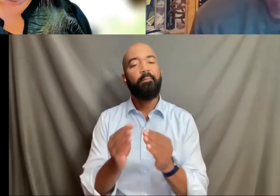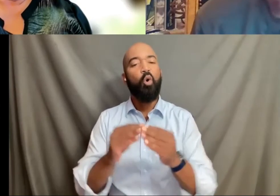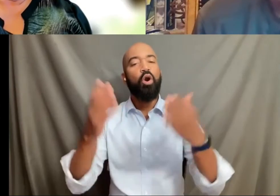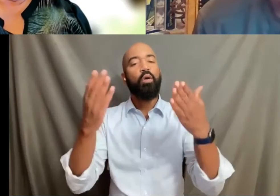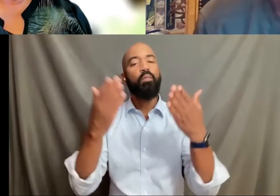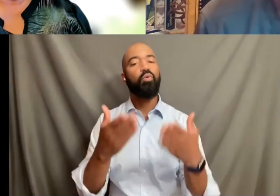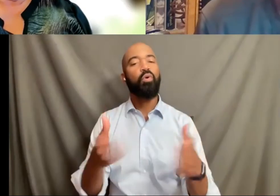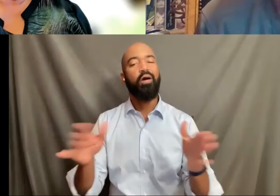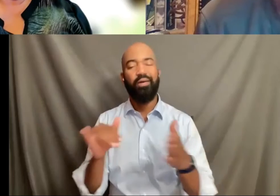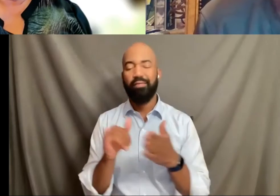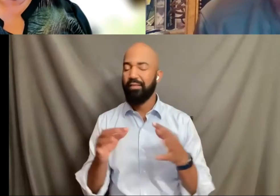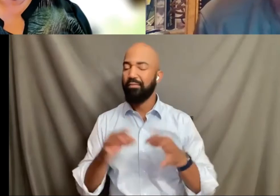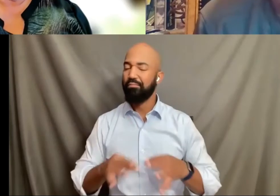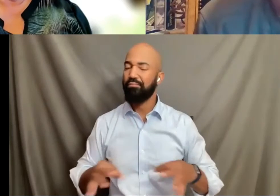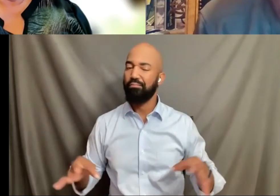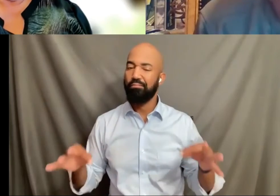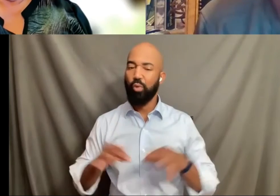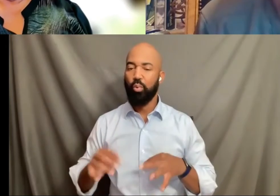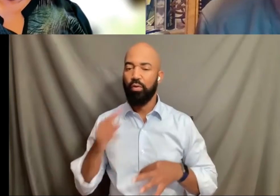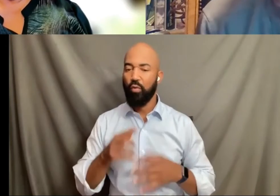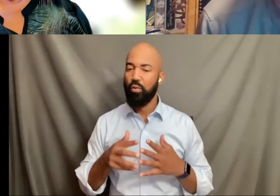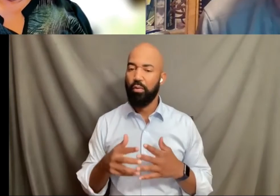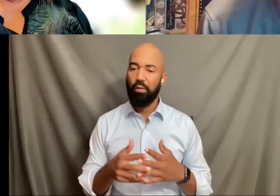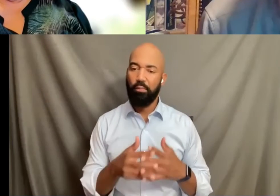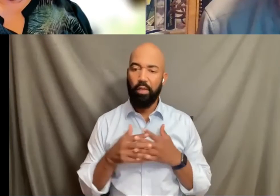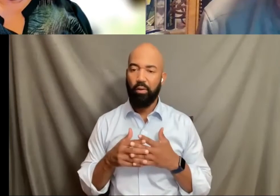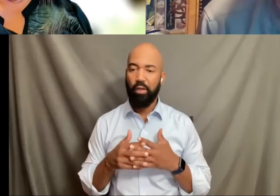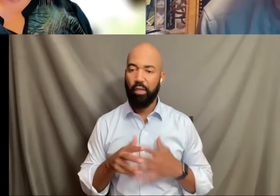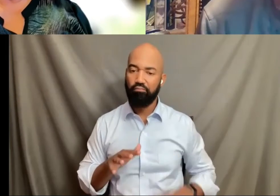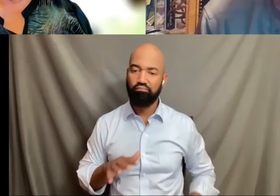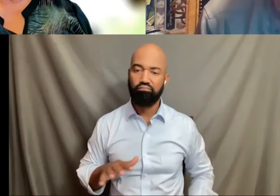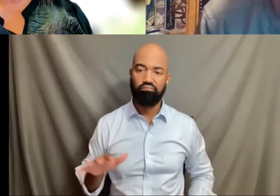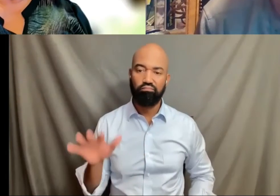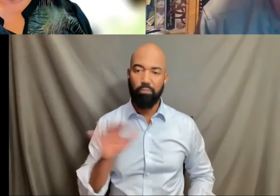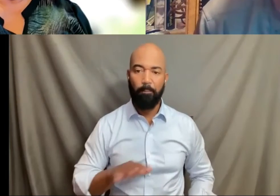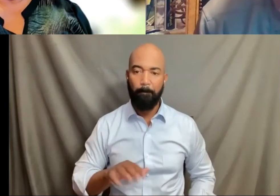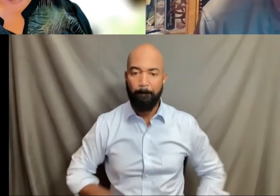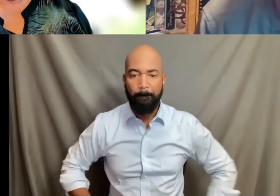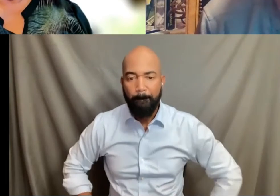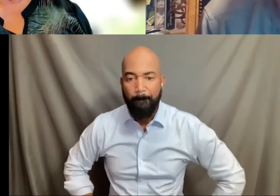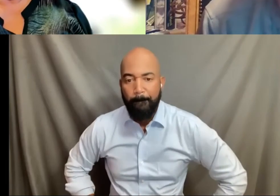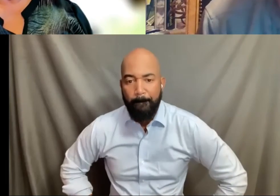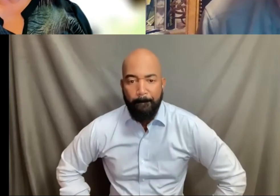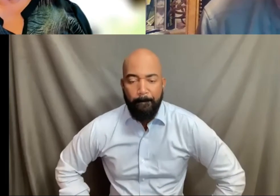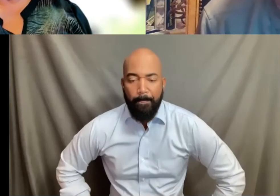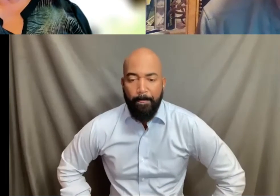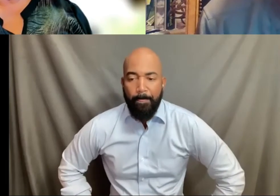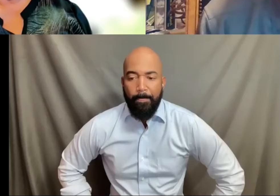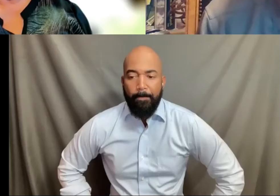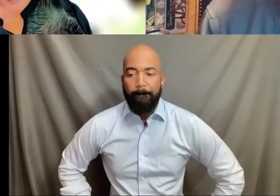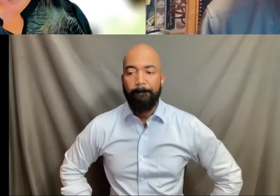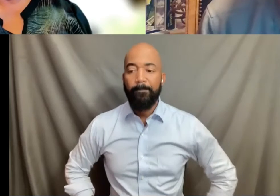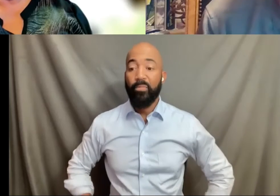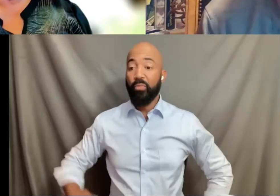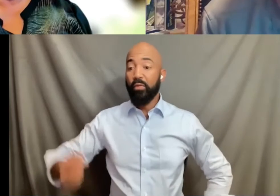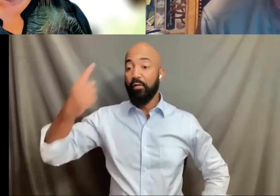Thank you. Other questions? You can raise your hand and will unmute you,